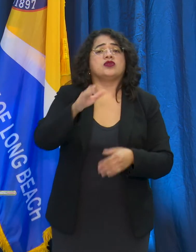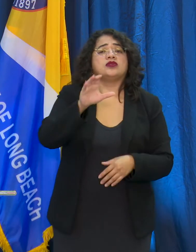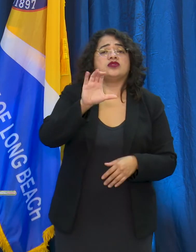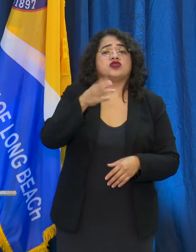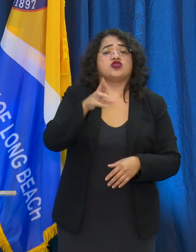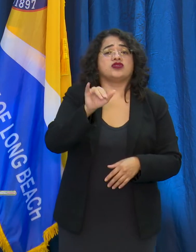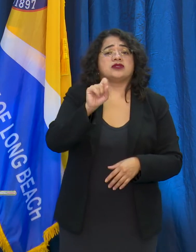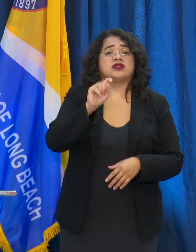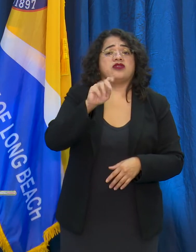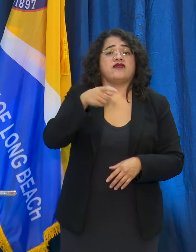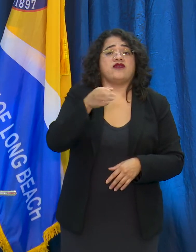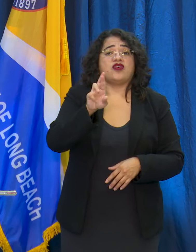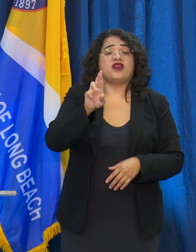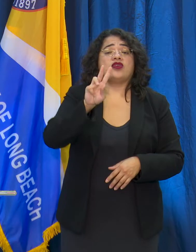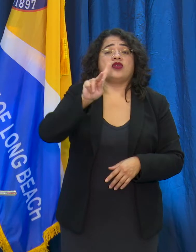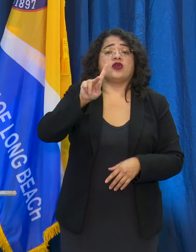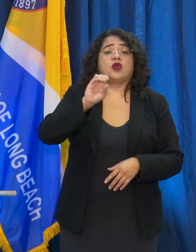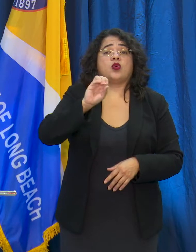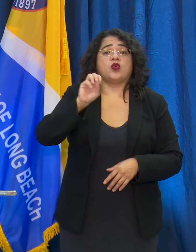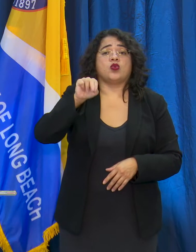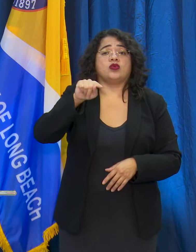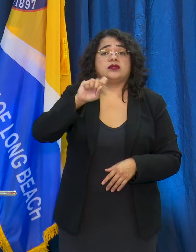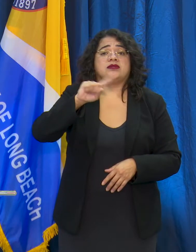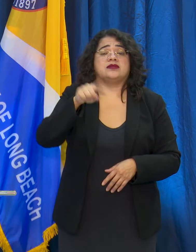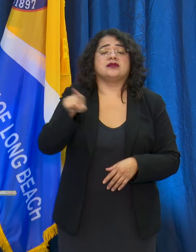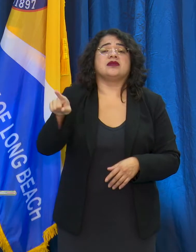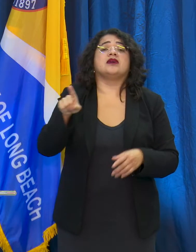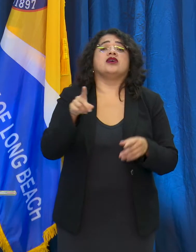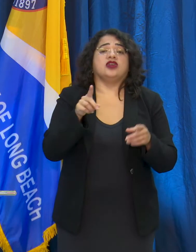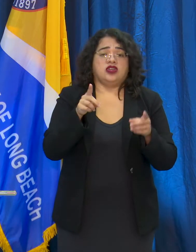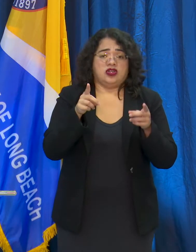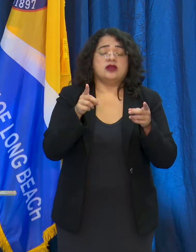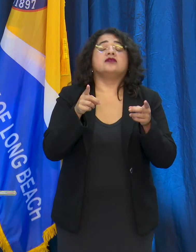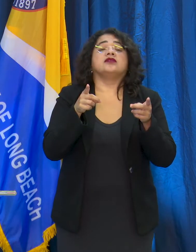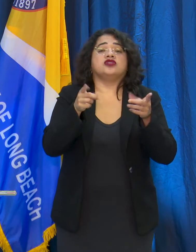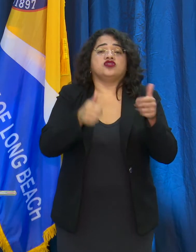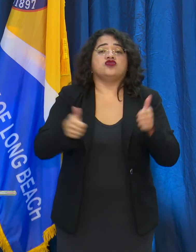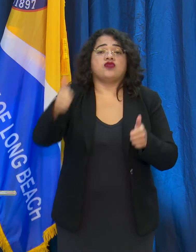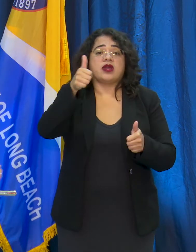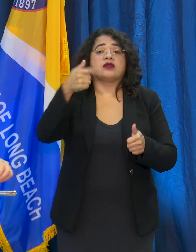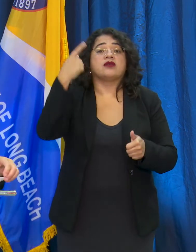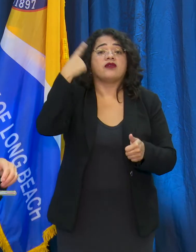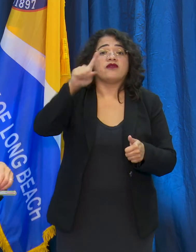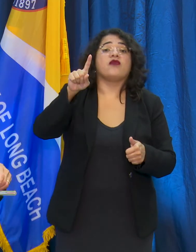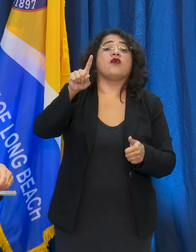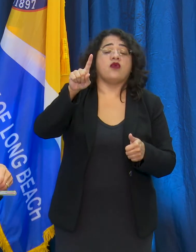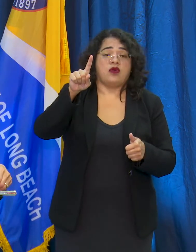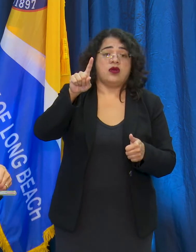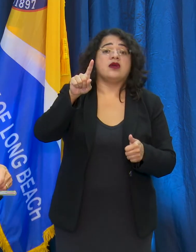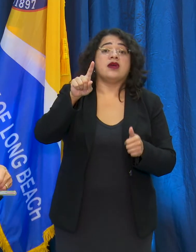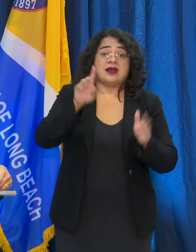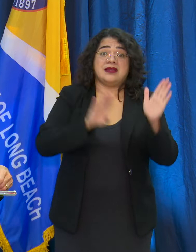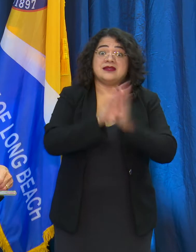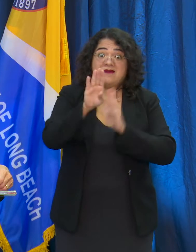He's the Deputy Director for Development Services, and he's here to explain how the Venue Task Force works, and he'll be available at the end to